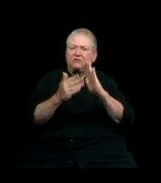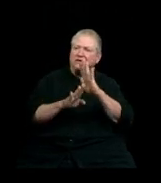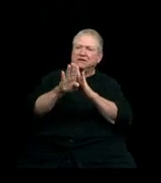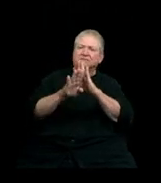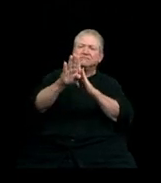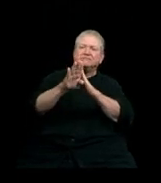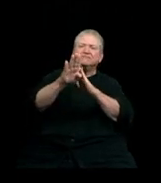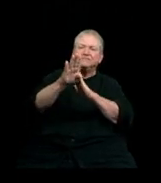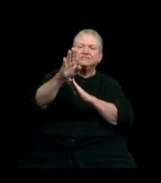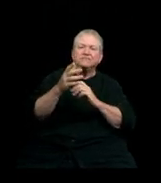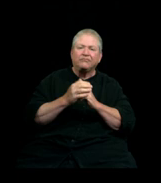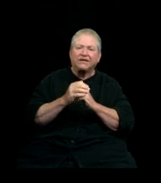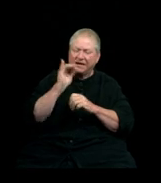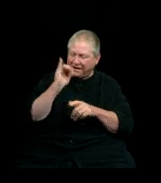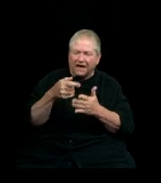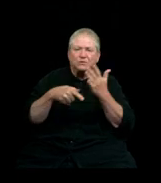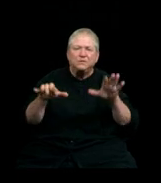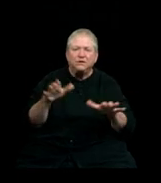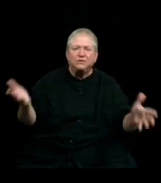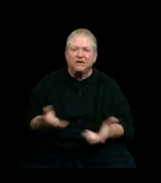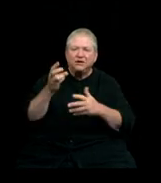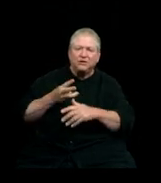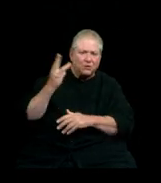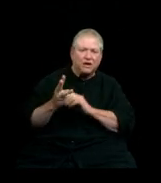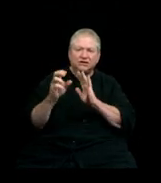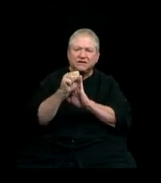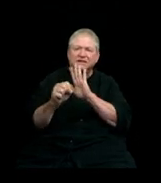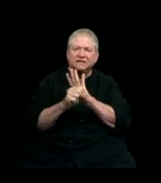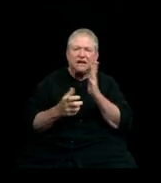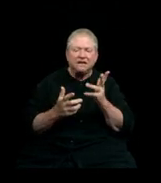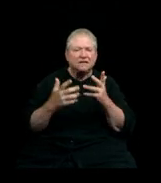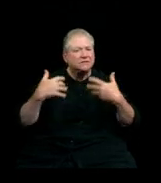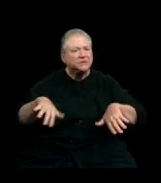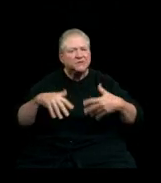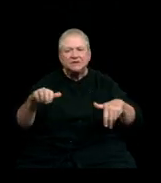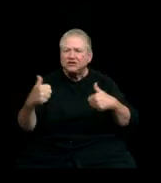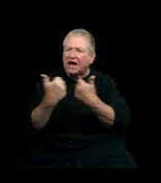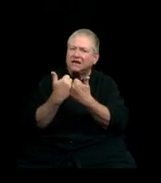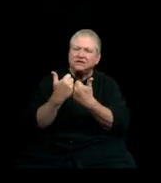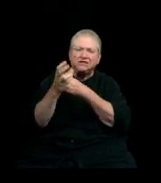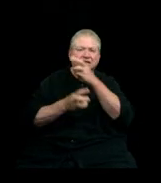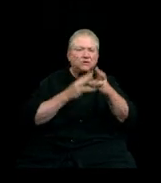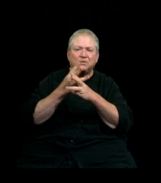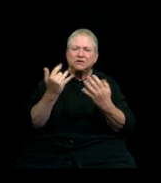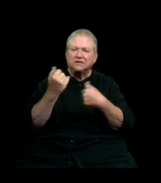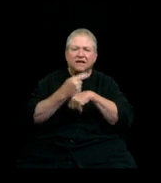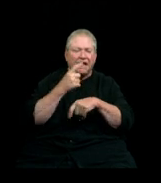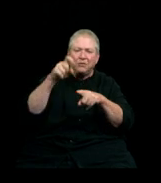And that's what we always do in Washington State. These are enormous challenges in the world today and we will need each of you to help